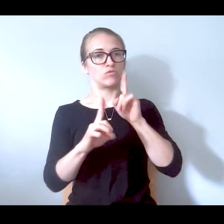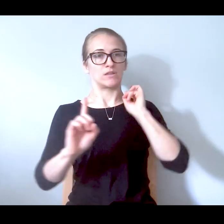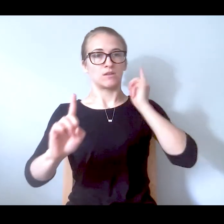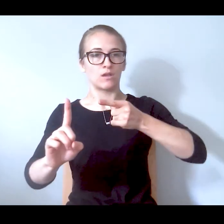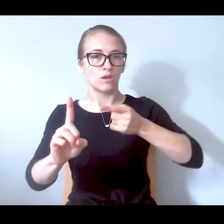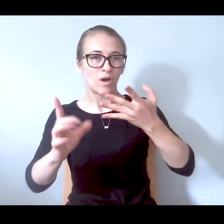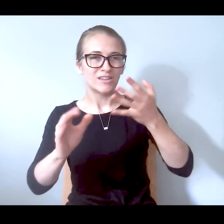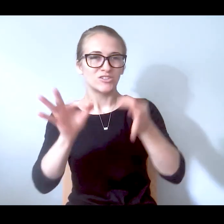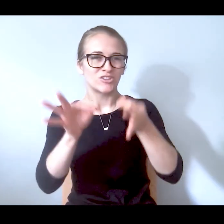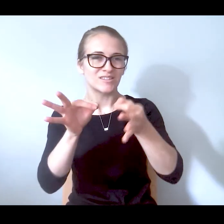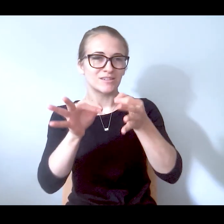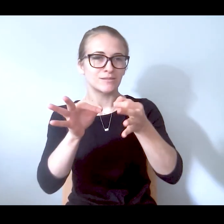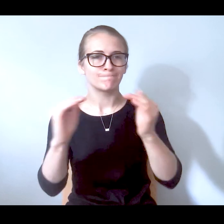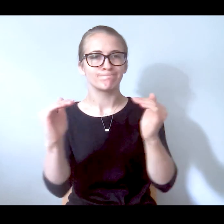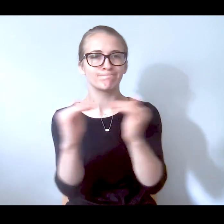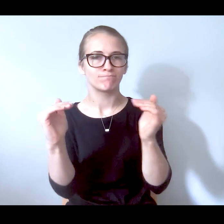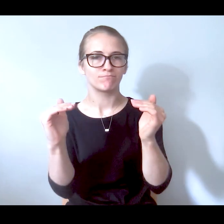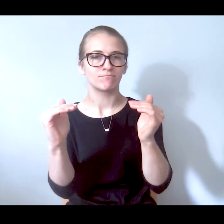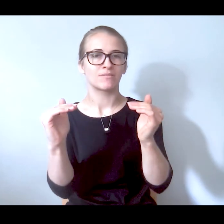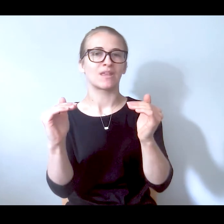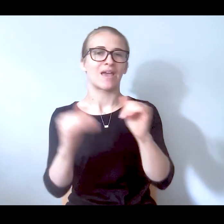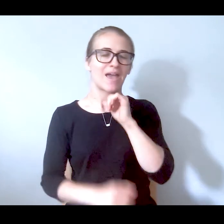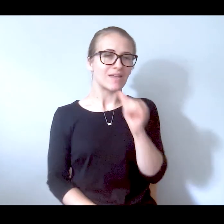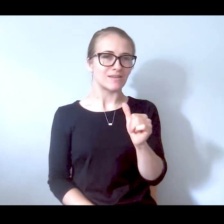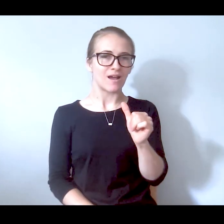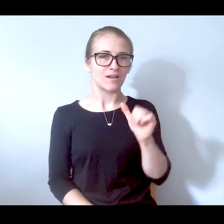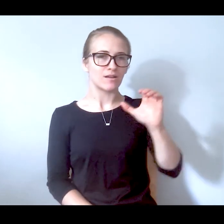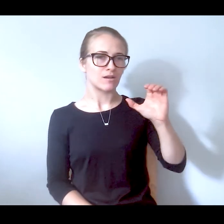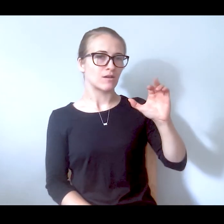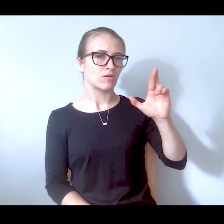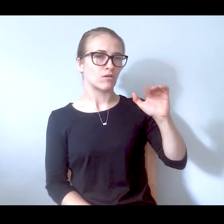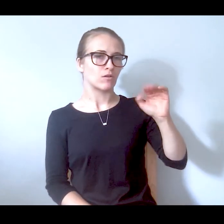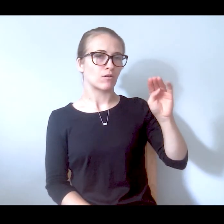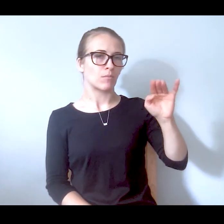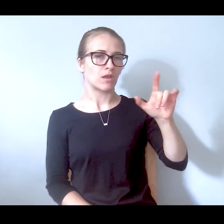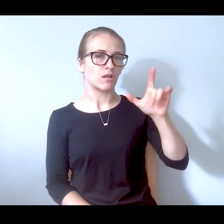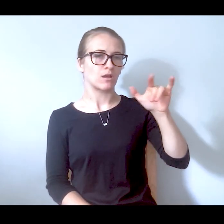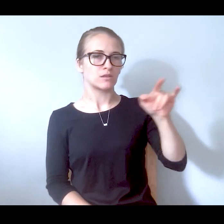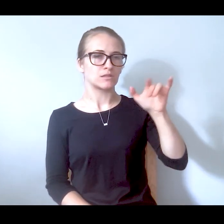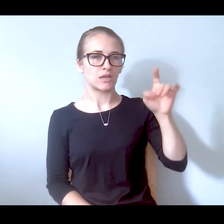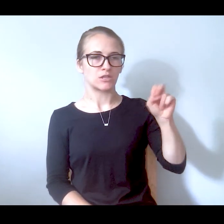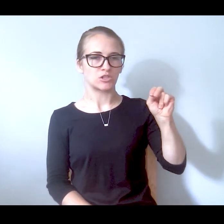that moves towards justice, towards mental health justice and not towards the criminalization and just